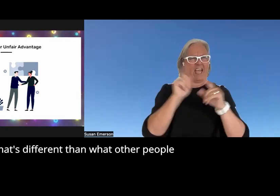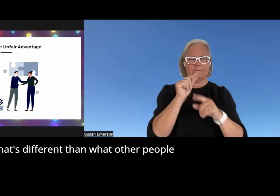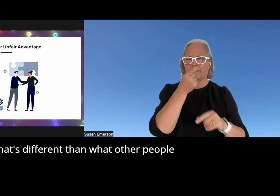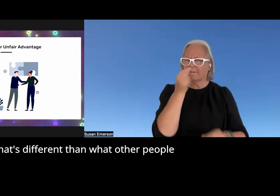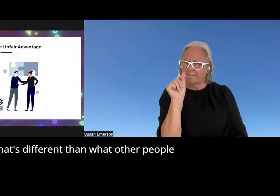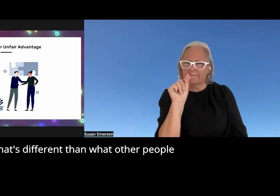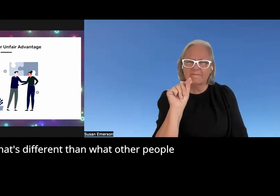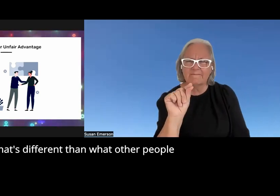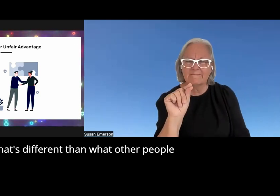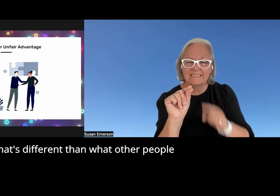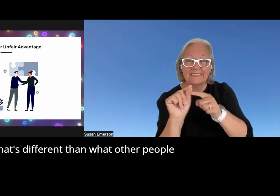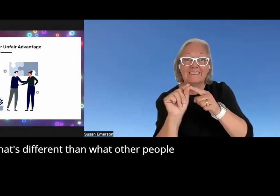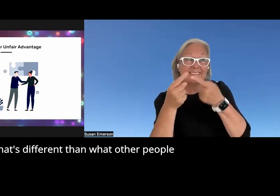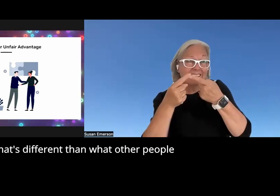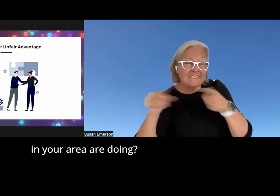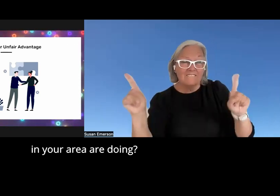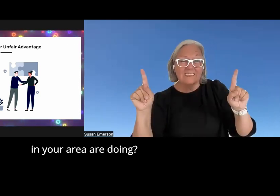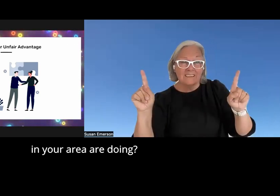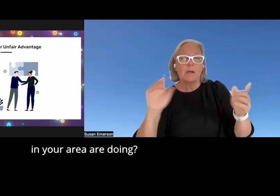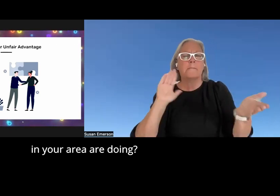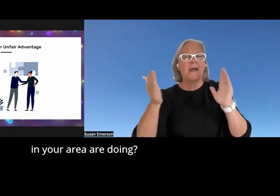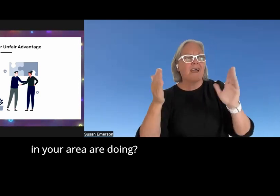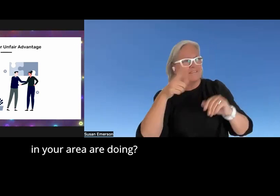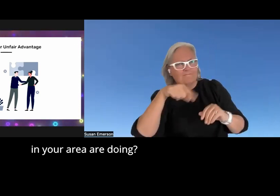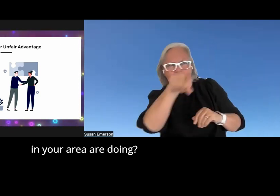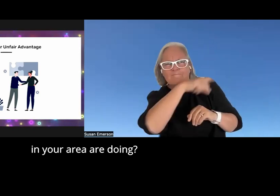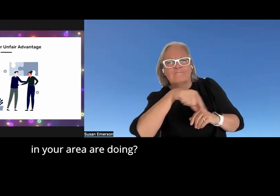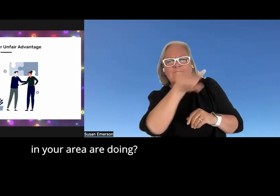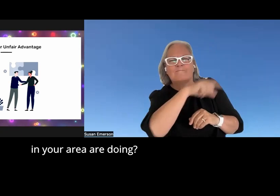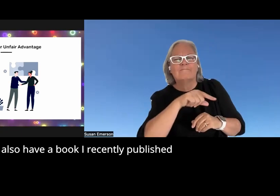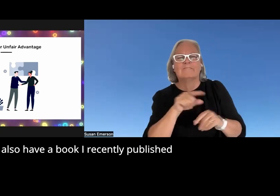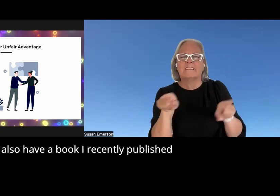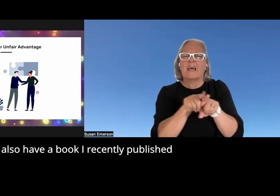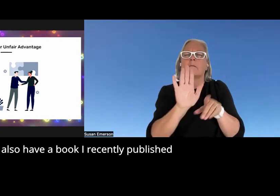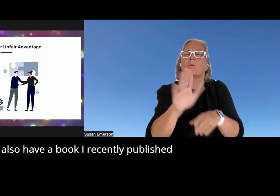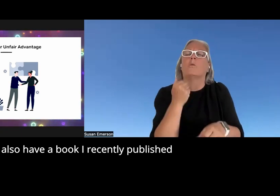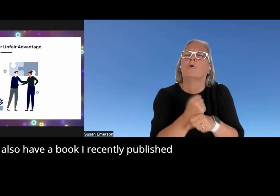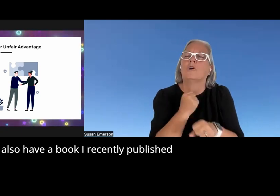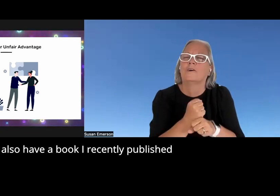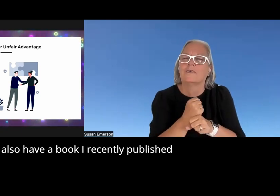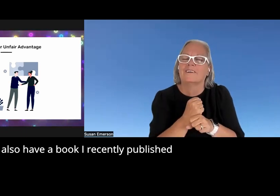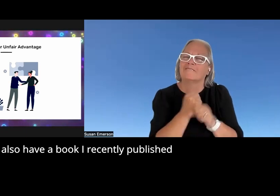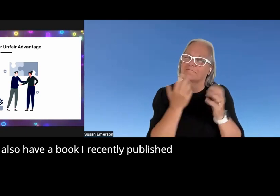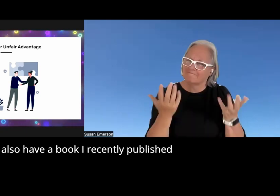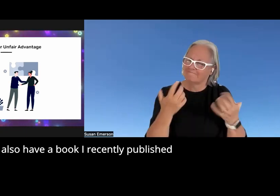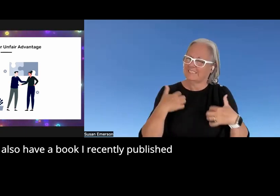that's different than what other people in your area are doing I also have a book I recently